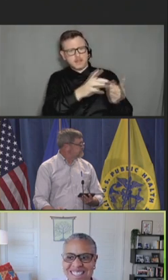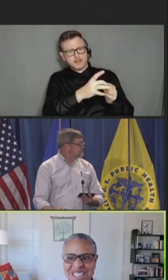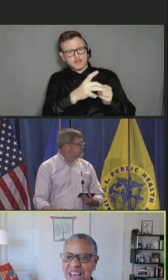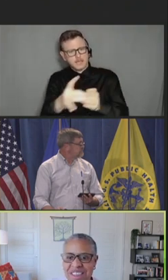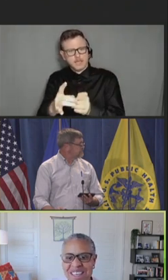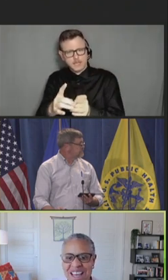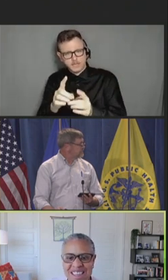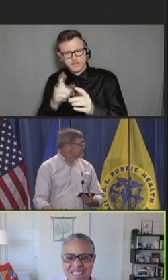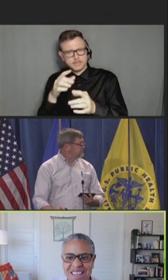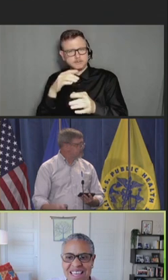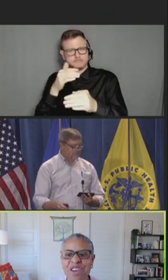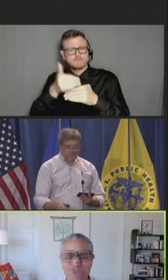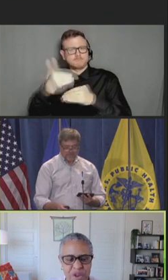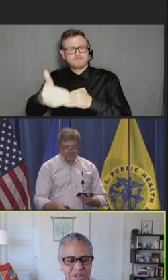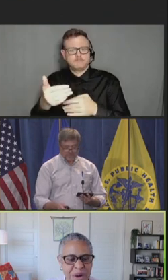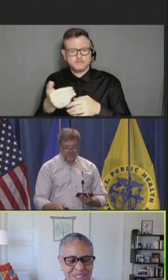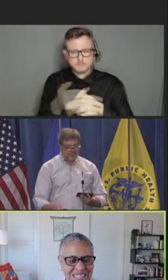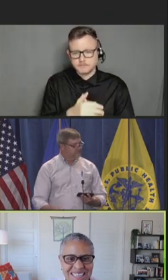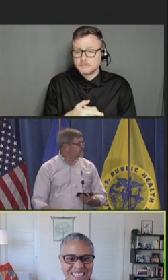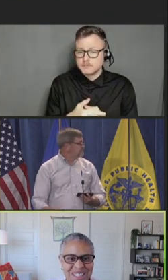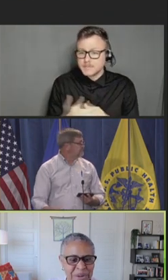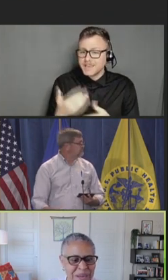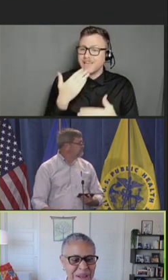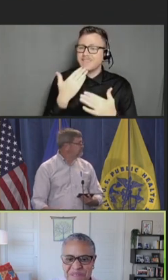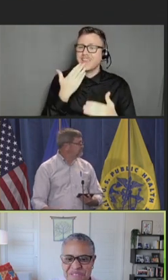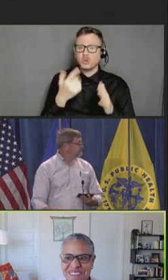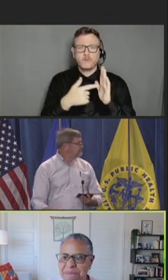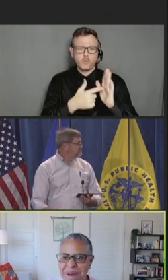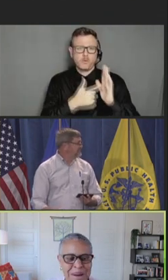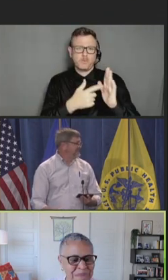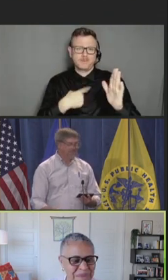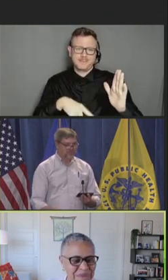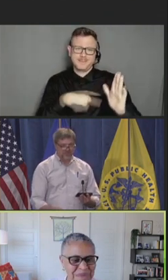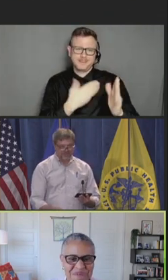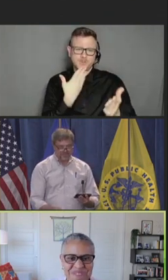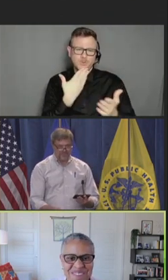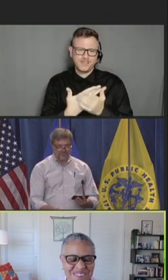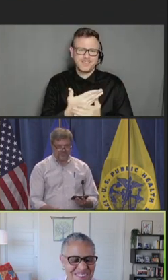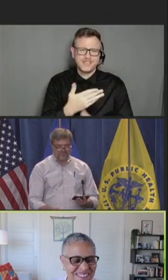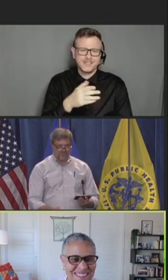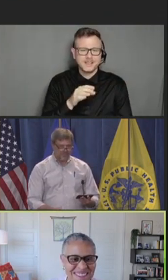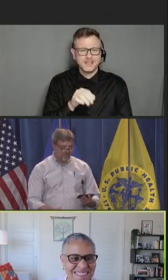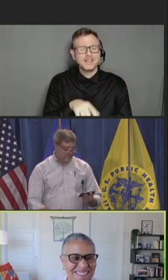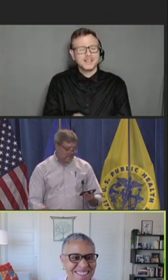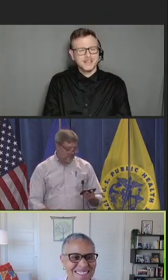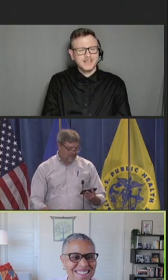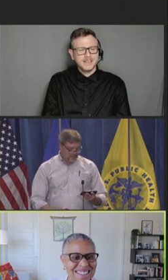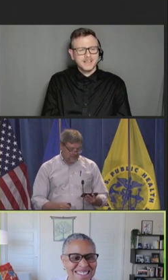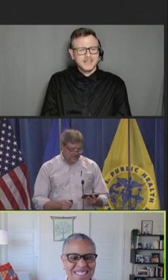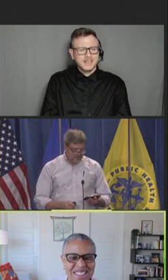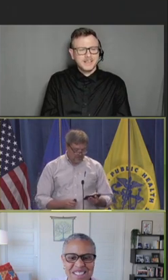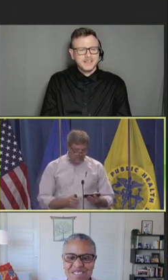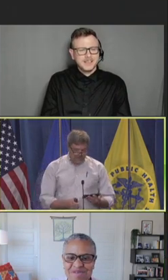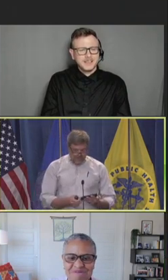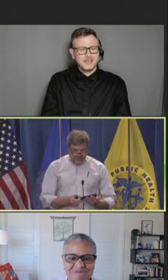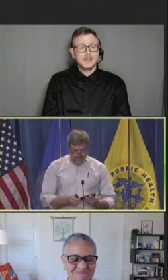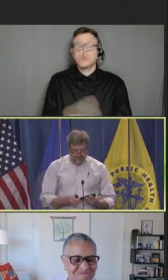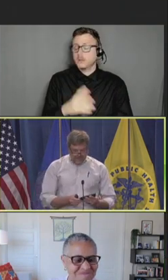I think -- I think -- thank you for representing us so well. Bob.